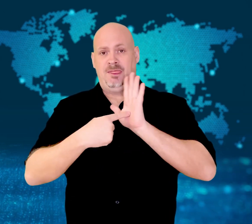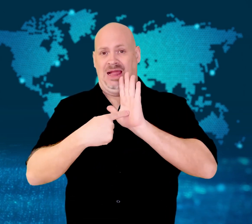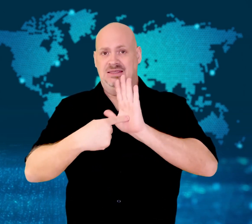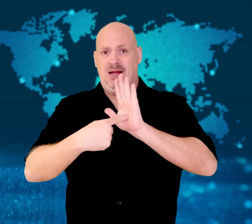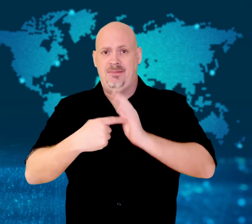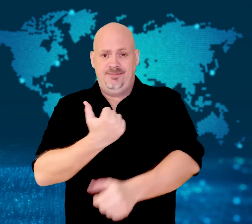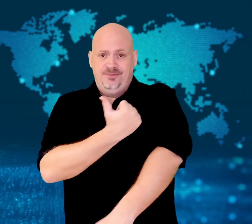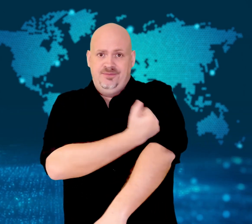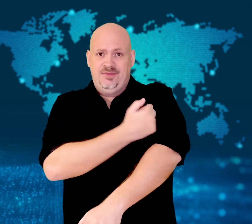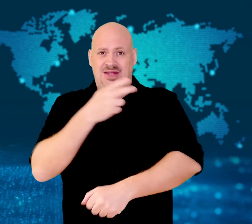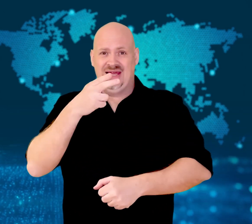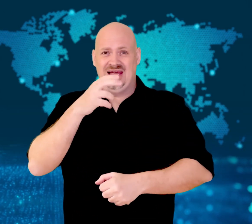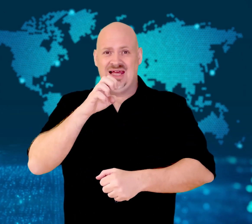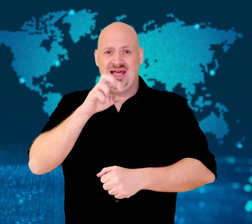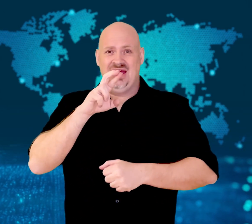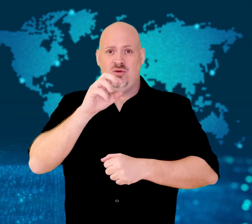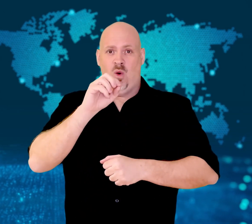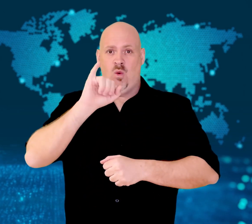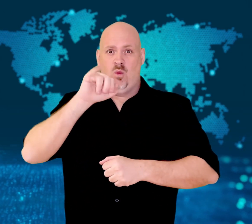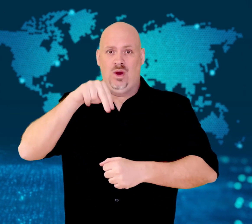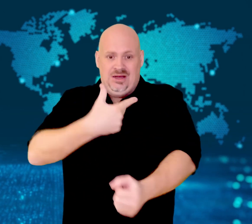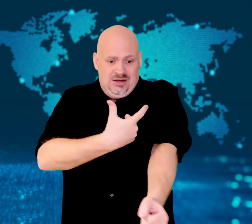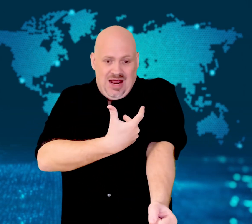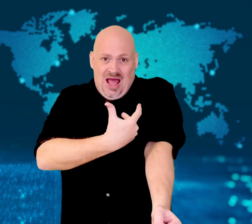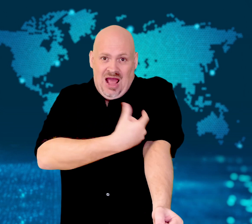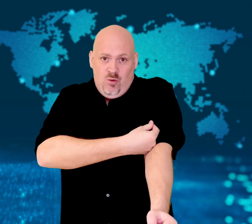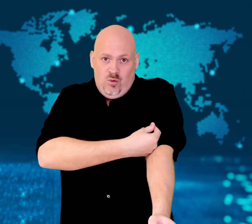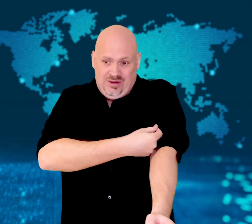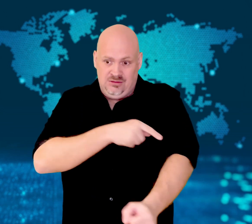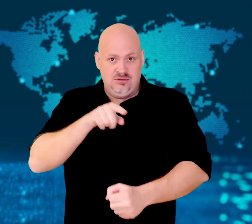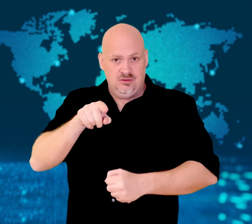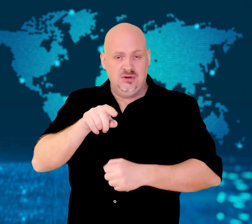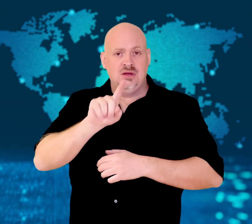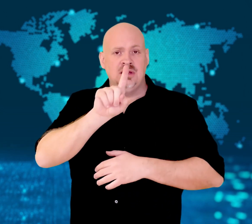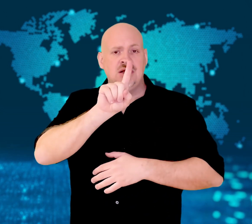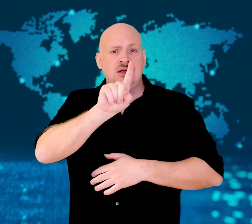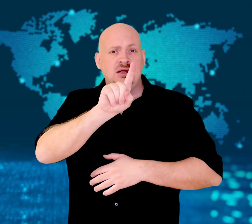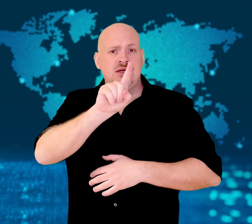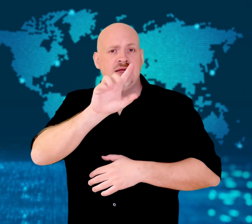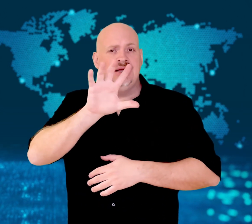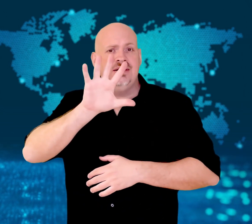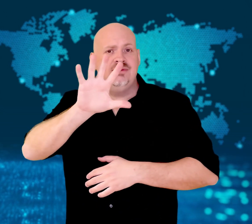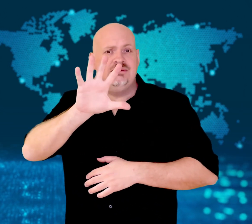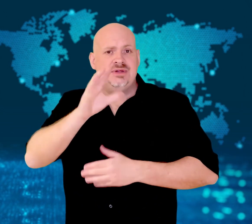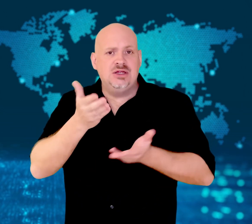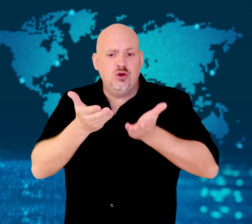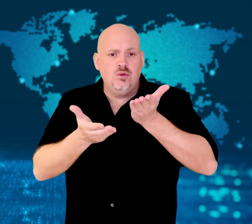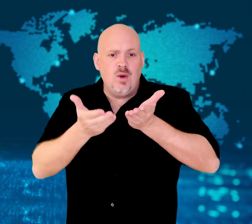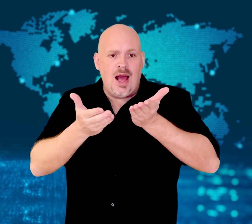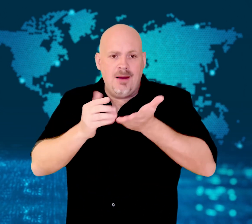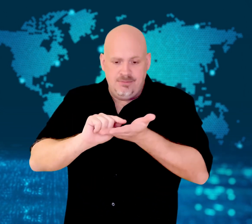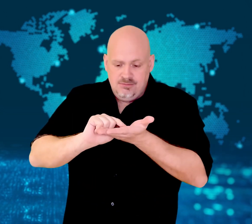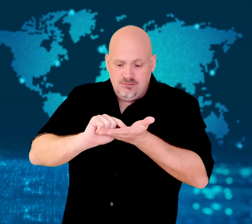death sentence under the country'Â€Â™s Misuse of Drugs Act.